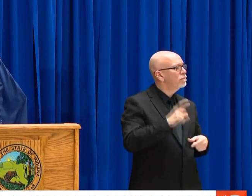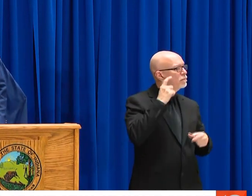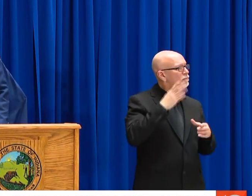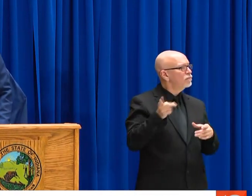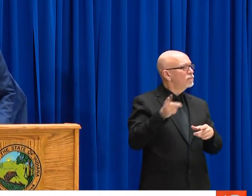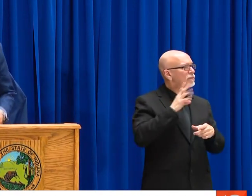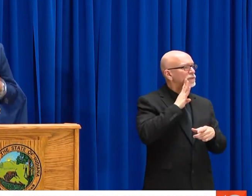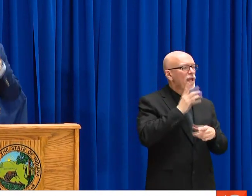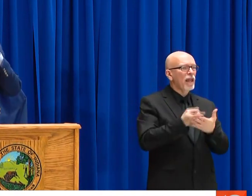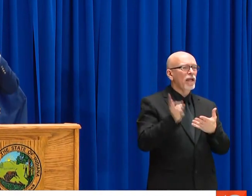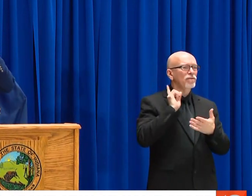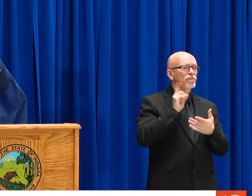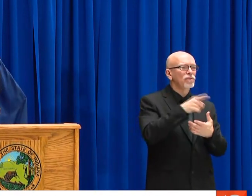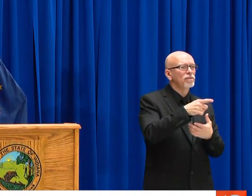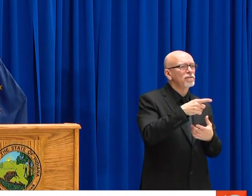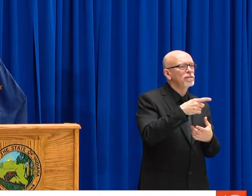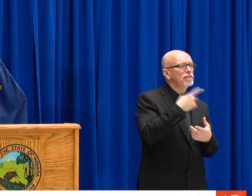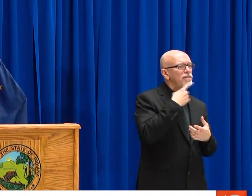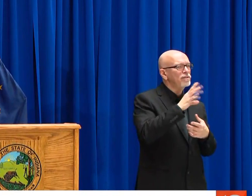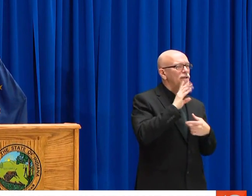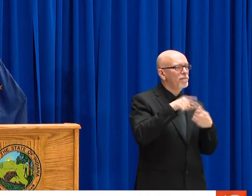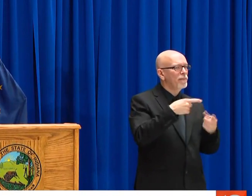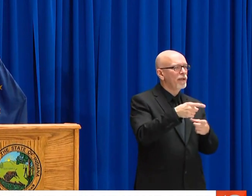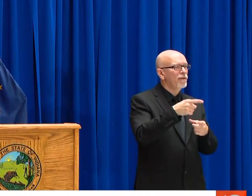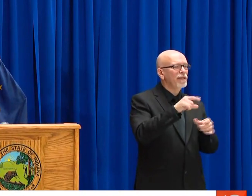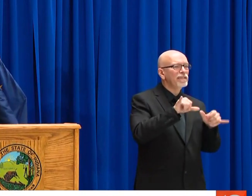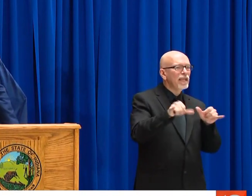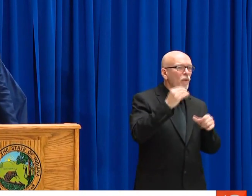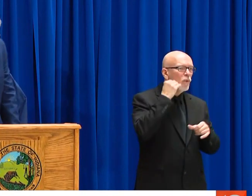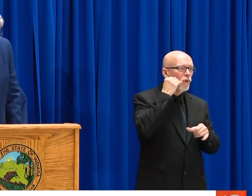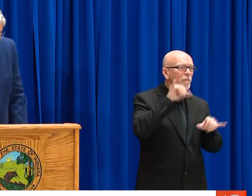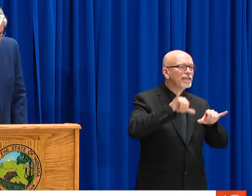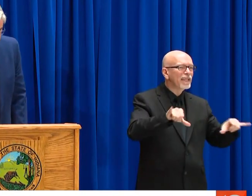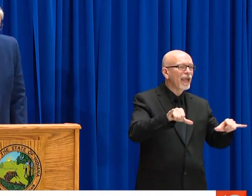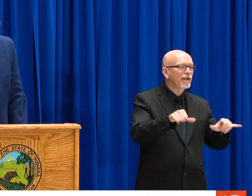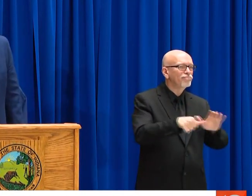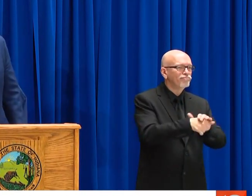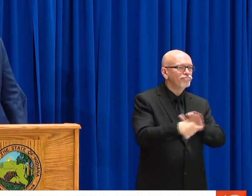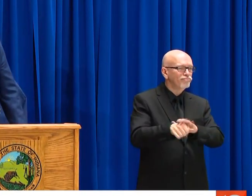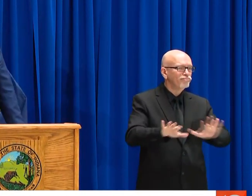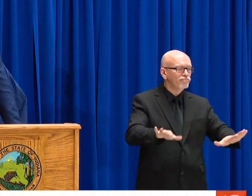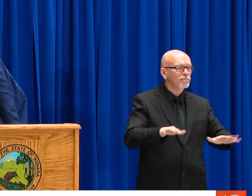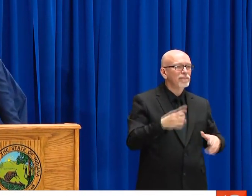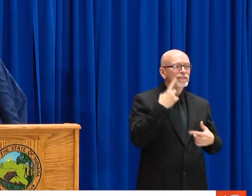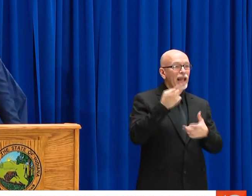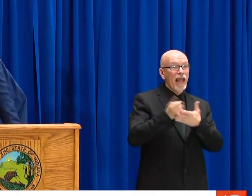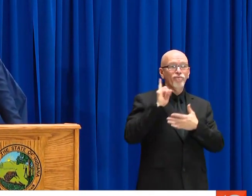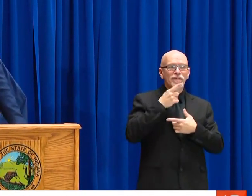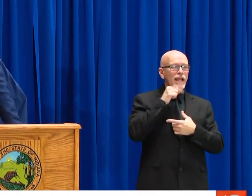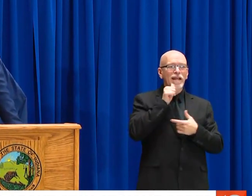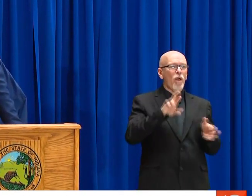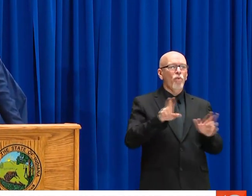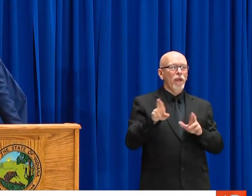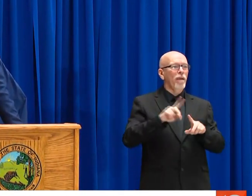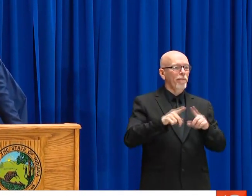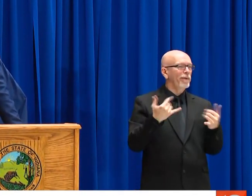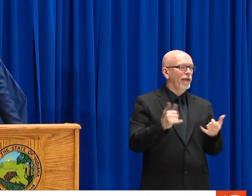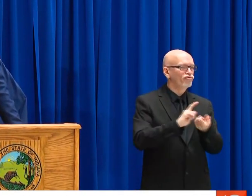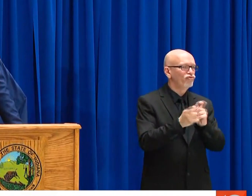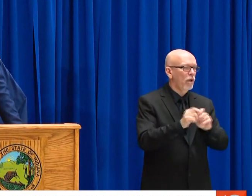AND GET HELP HERE NOW. WE NEED EACH OTHER.